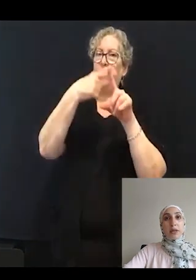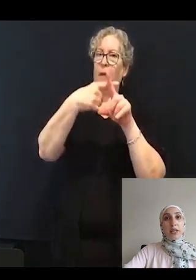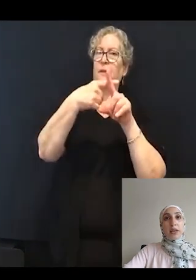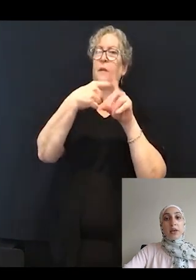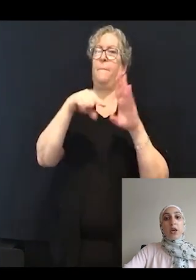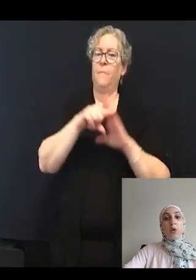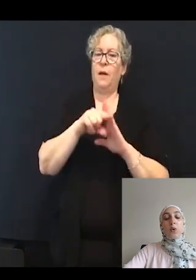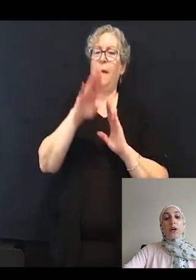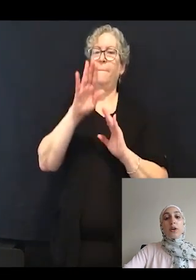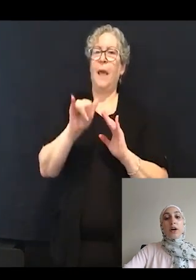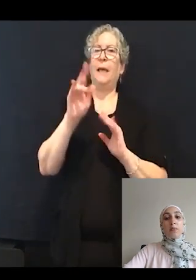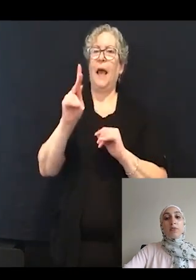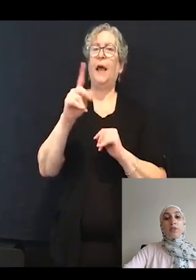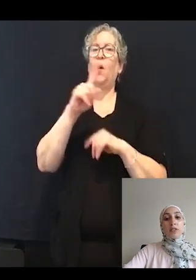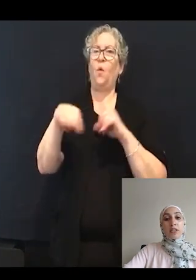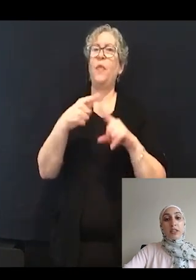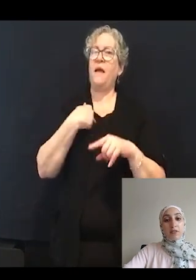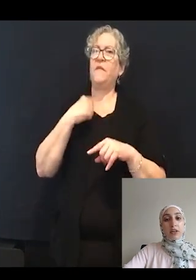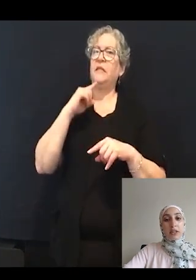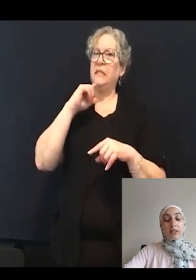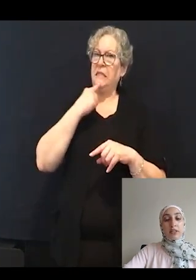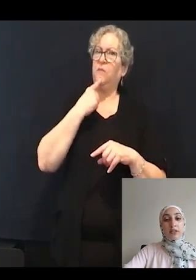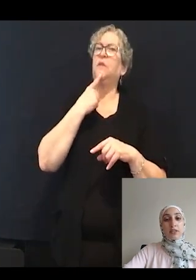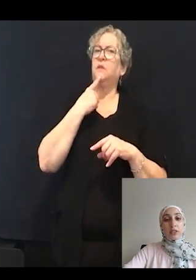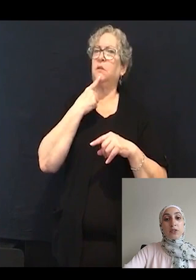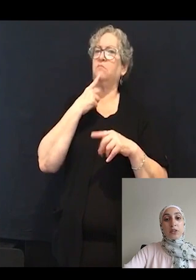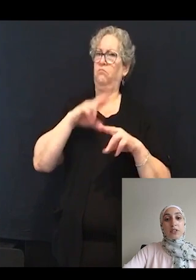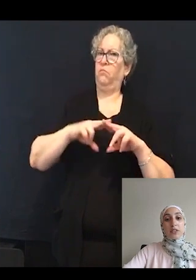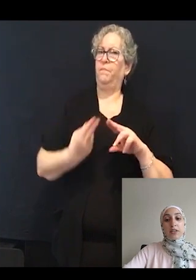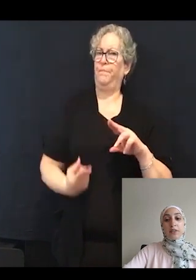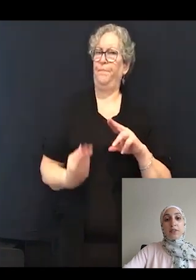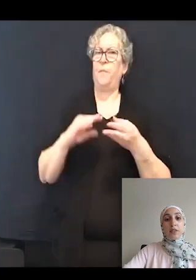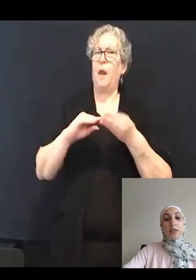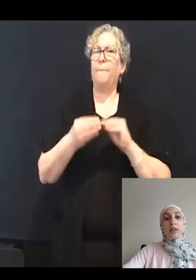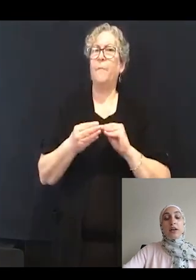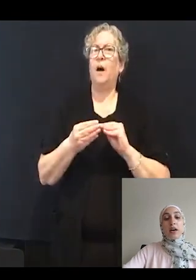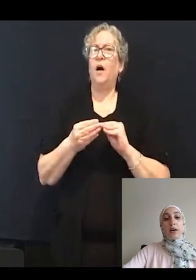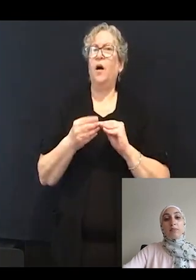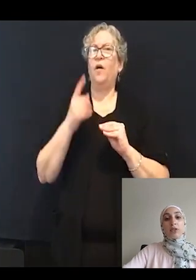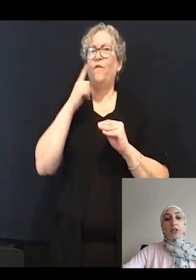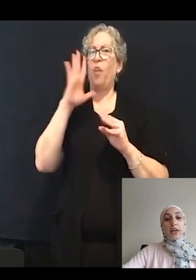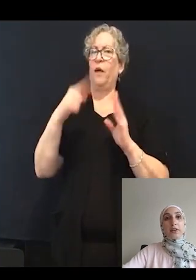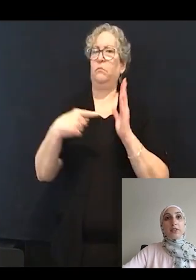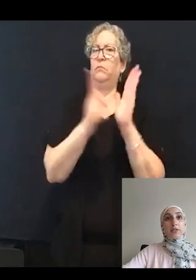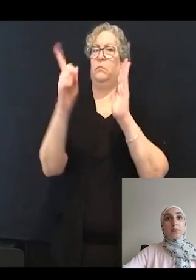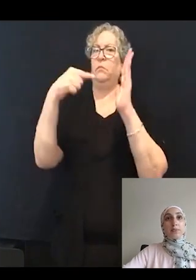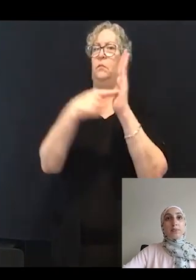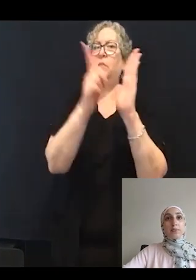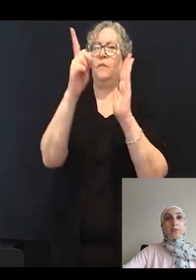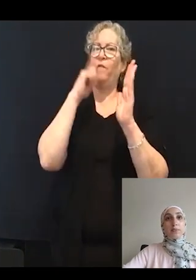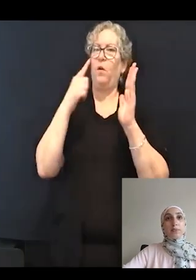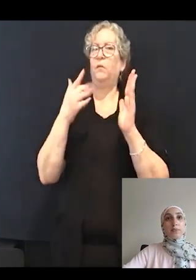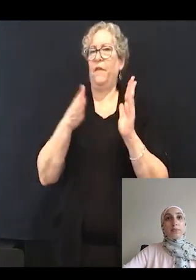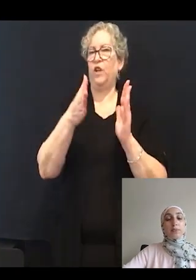where there's a significant decrease in the turning angles.